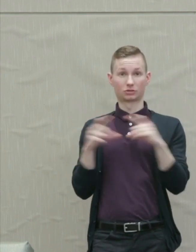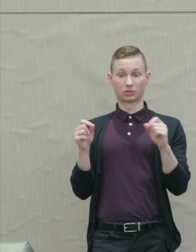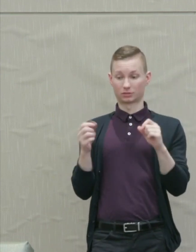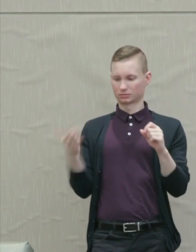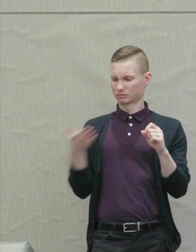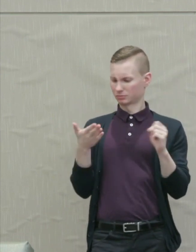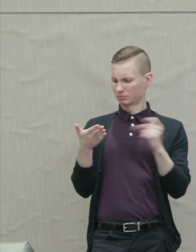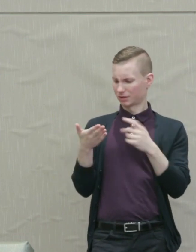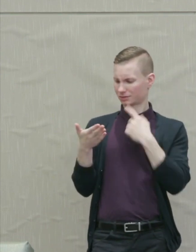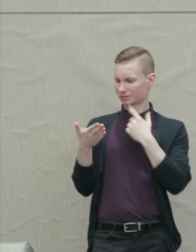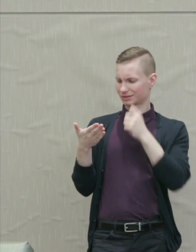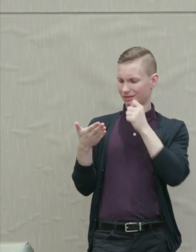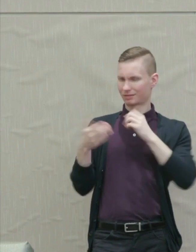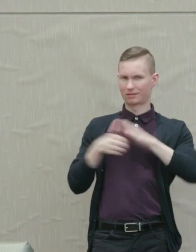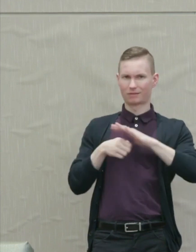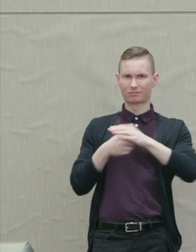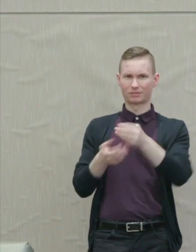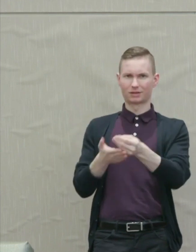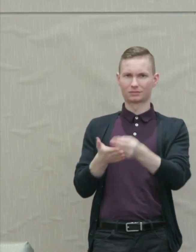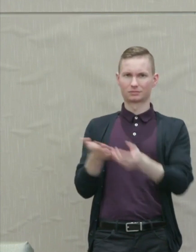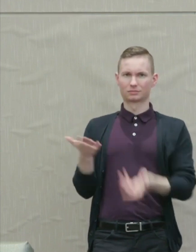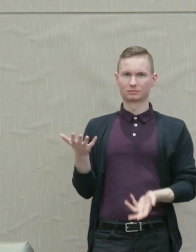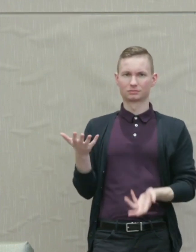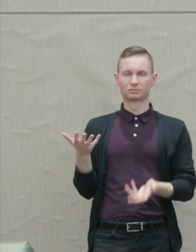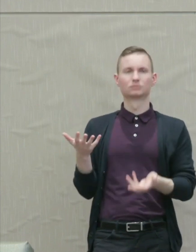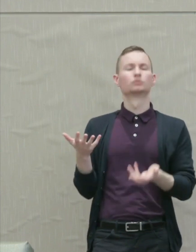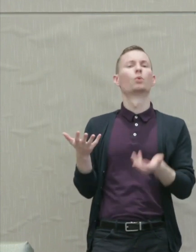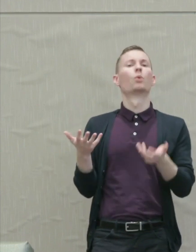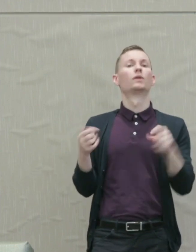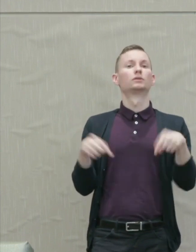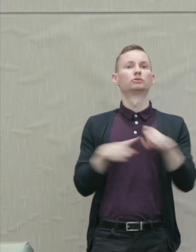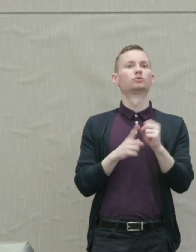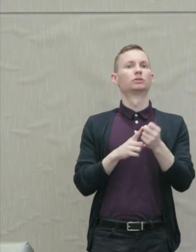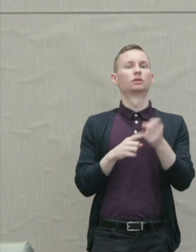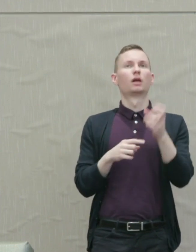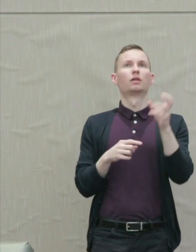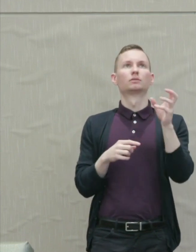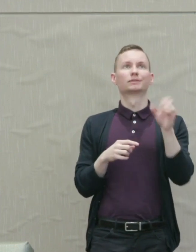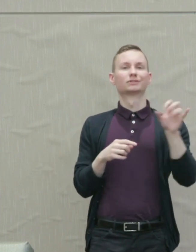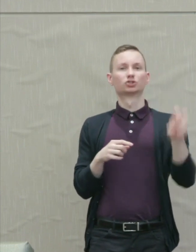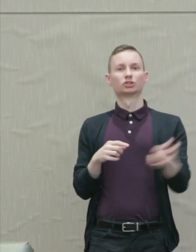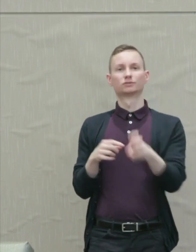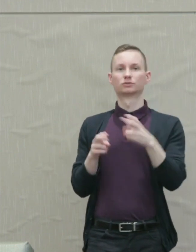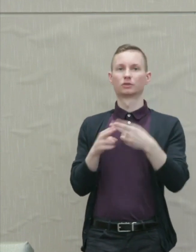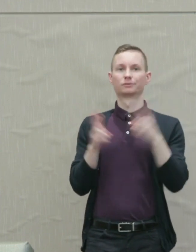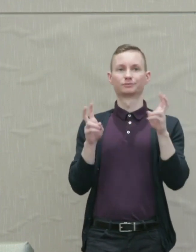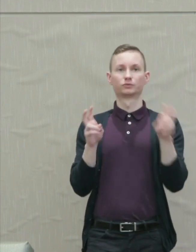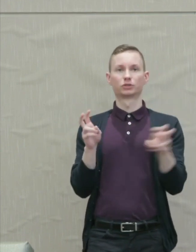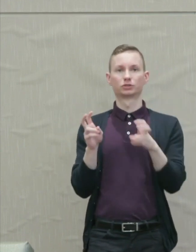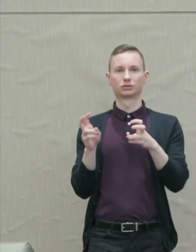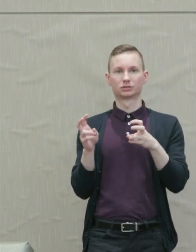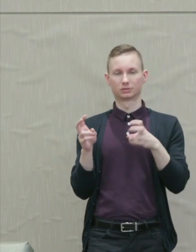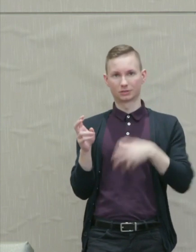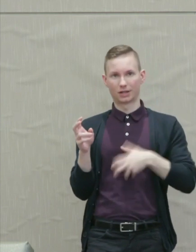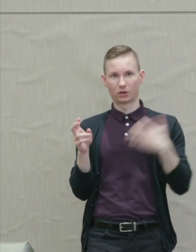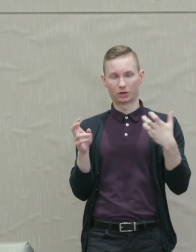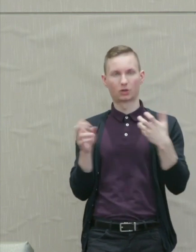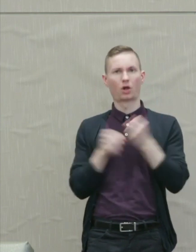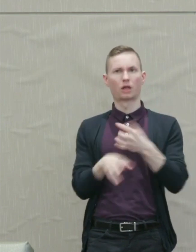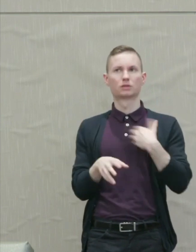insufficient funds." So here begins the shift to what I've called transition-anger for it makes us think ahead